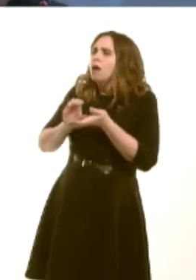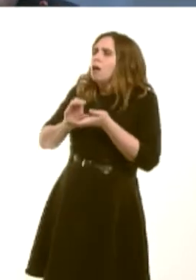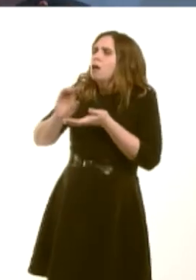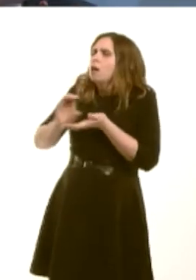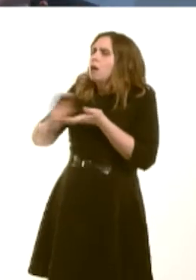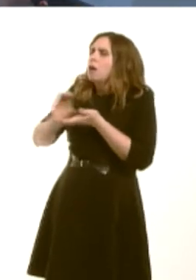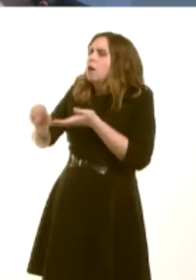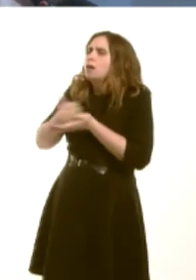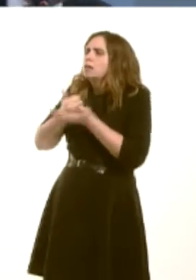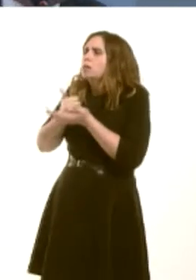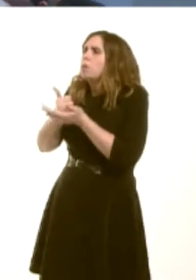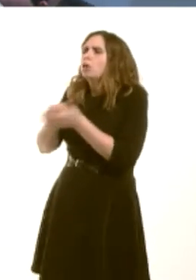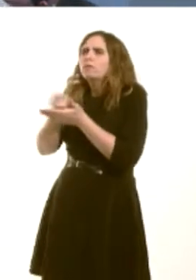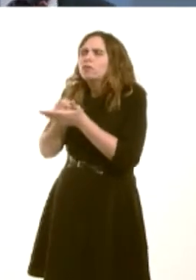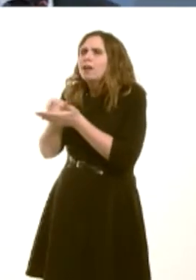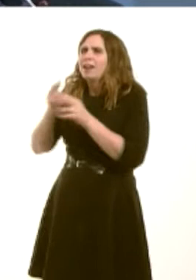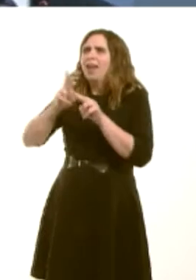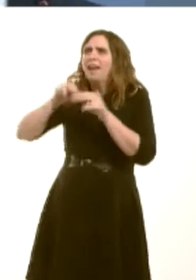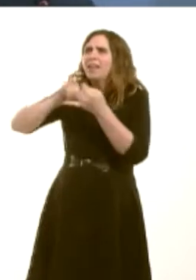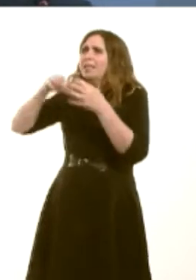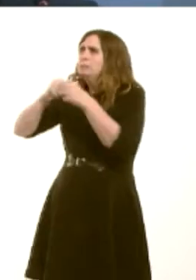the high street, which the Federation of Small Businesses and other operators have been calling